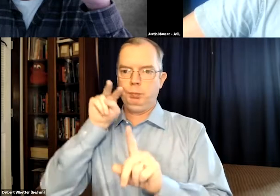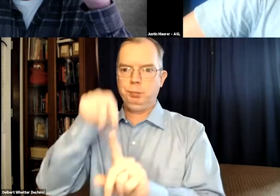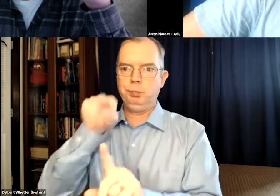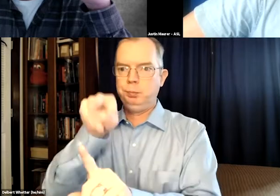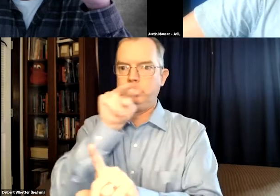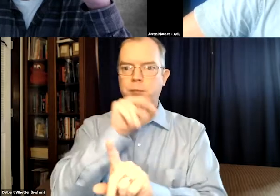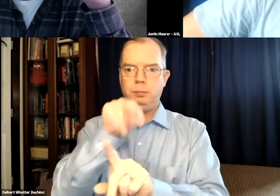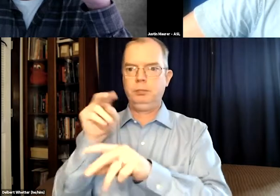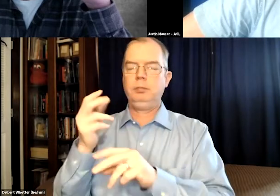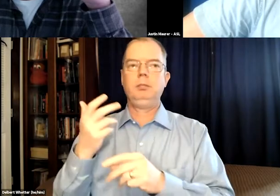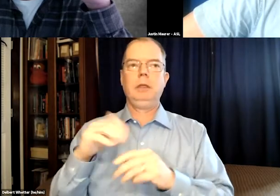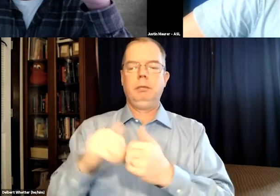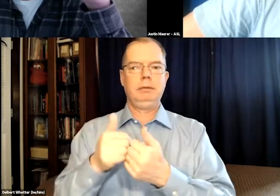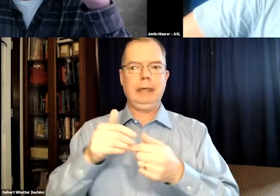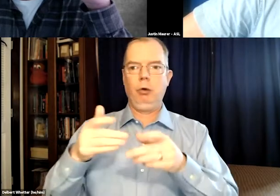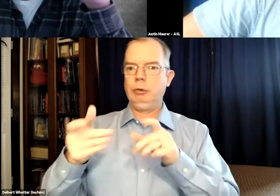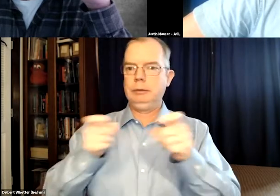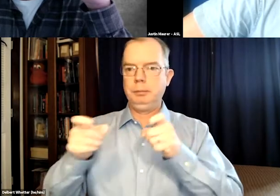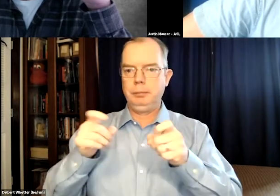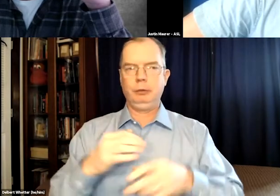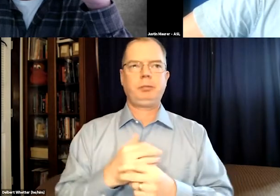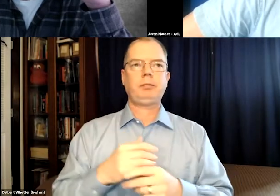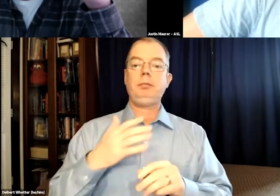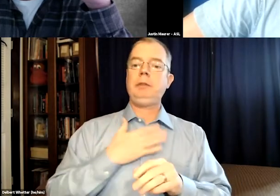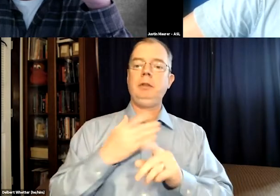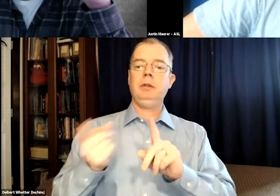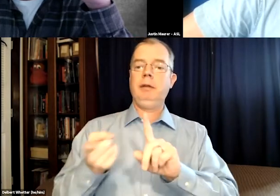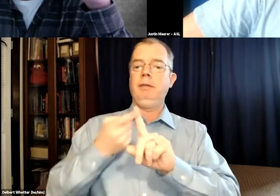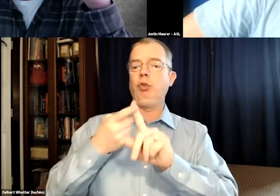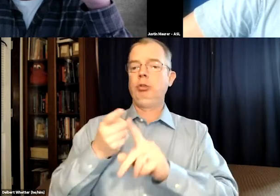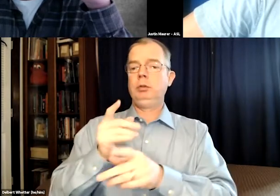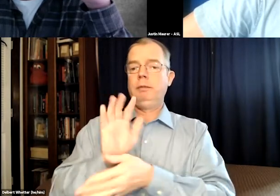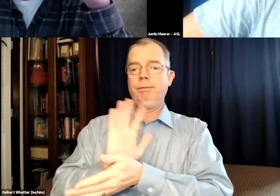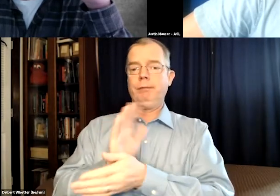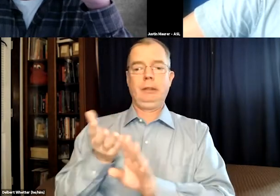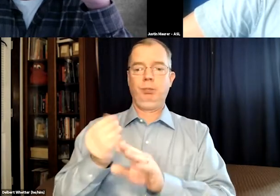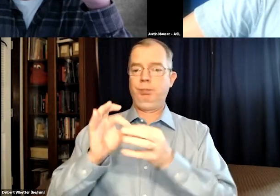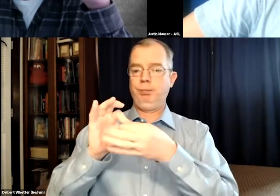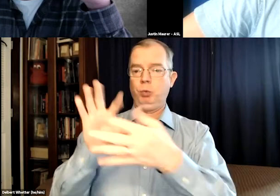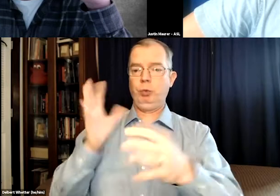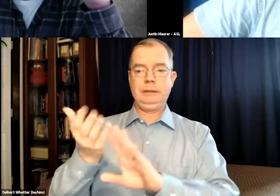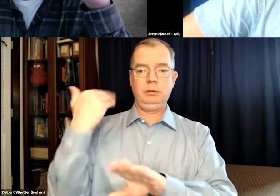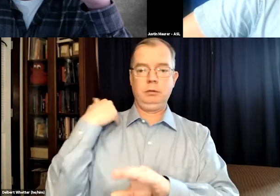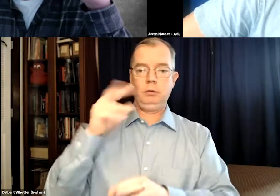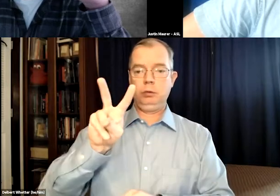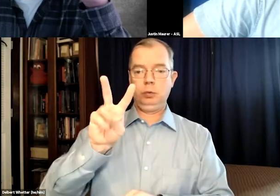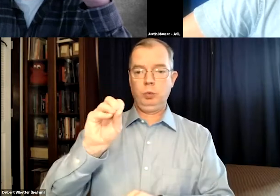So from my company, I would personally watch all of our projects and manage the closed captioning on them.